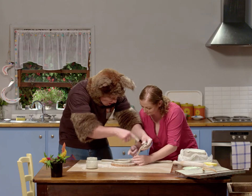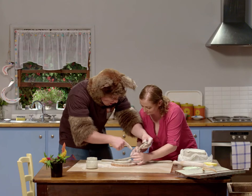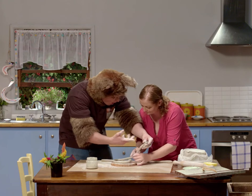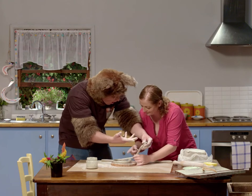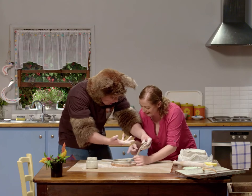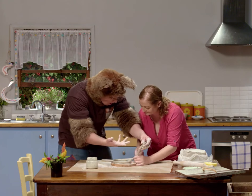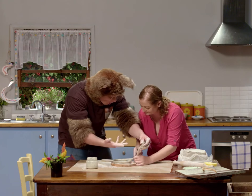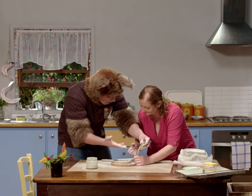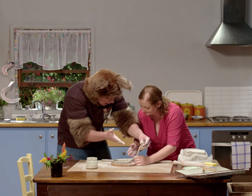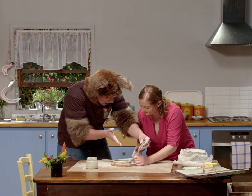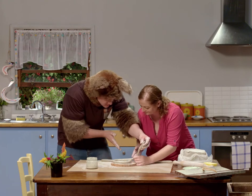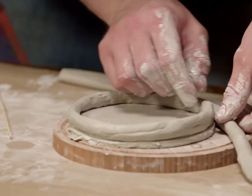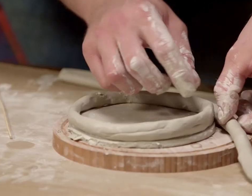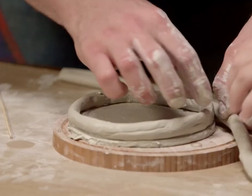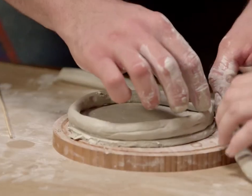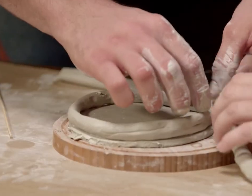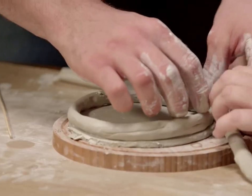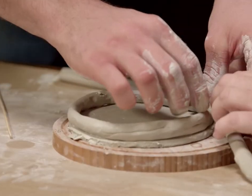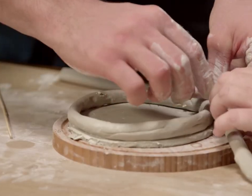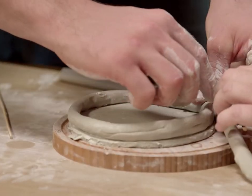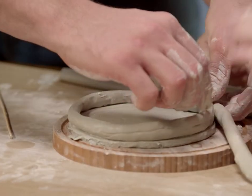Sally, it's too long. We just cut it off.